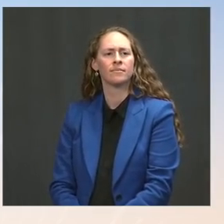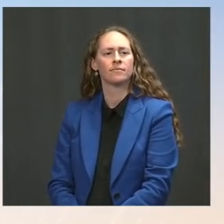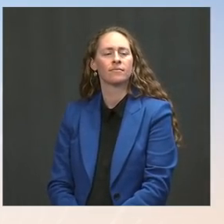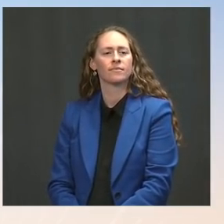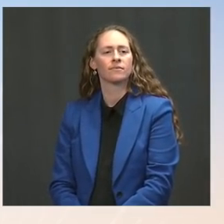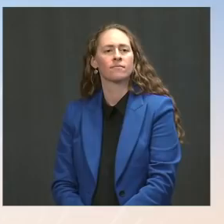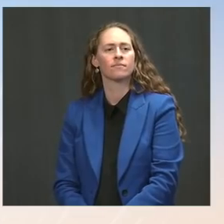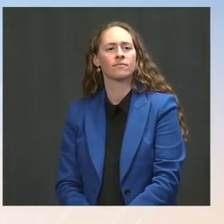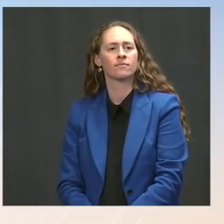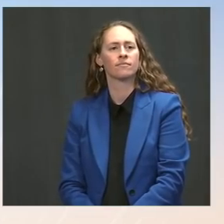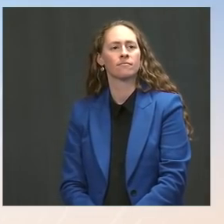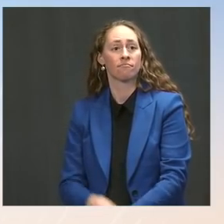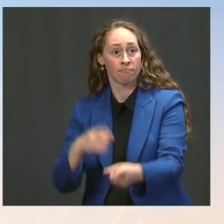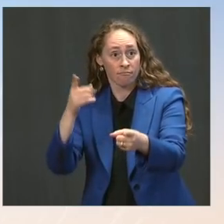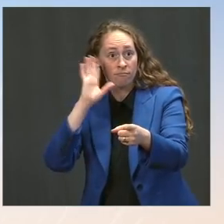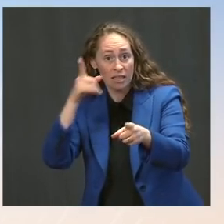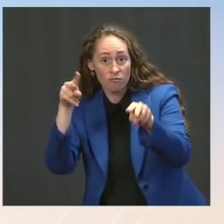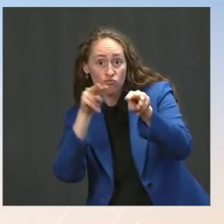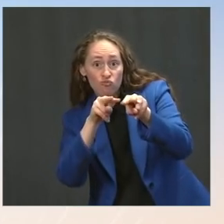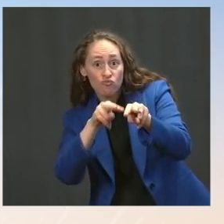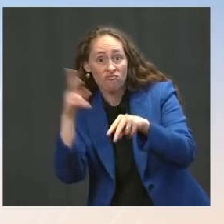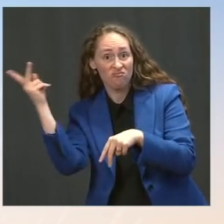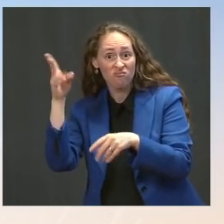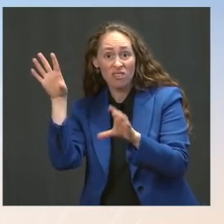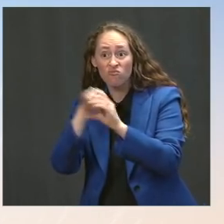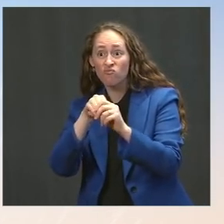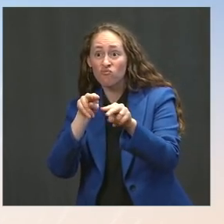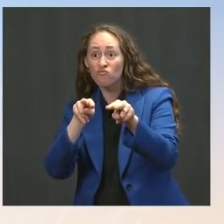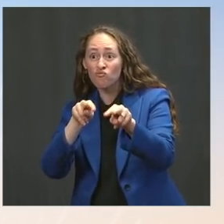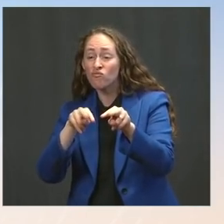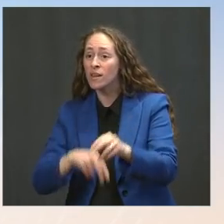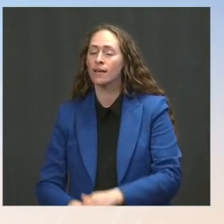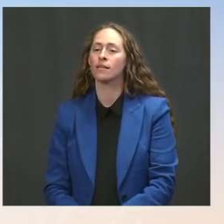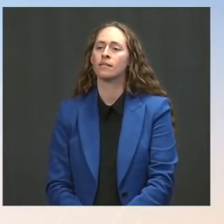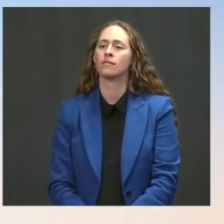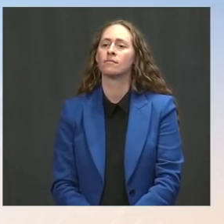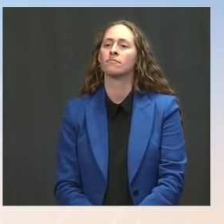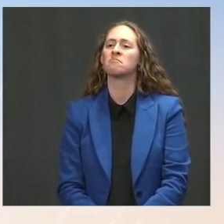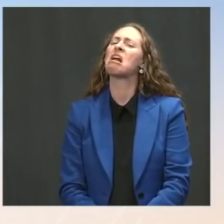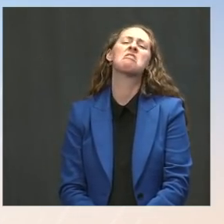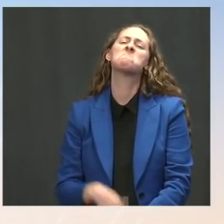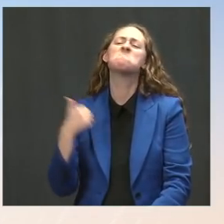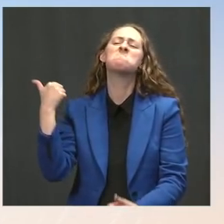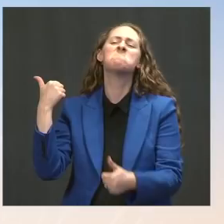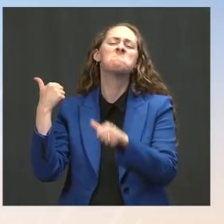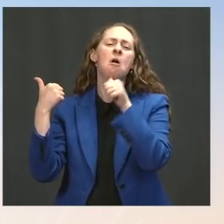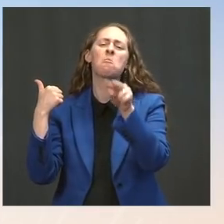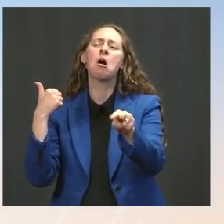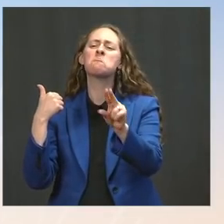He does catch news clips, sometimes all of you are featured in them. And I'm sure he will be kept abreast of the hearings